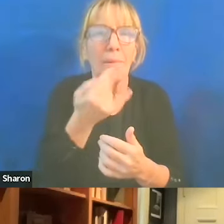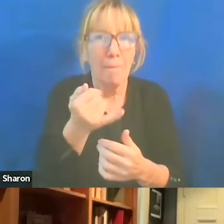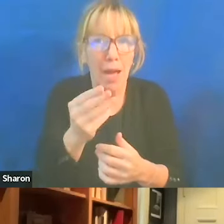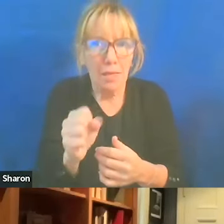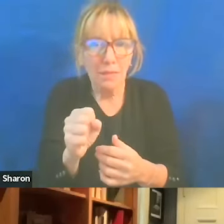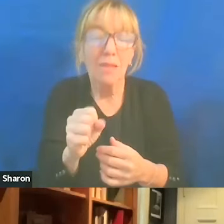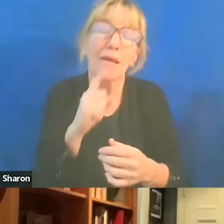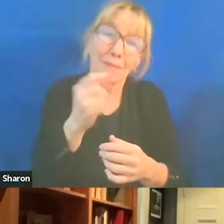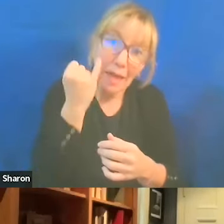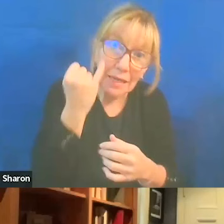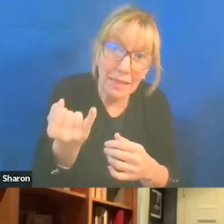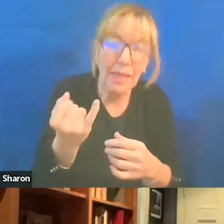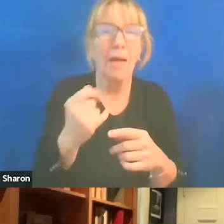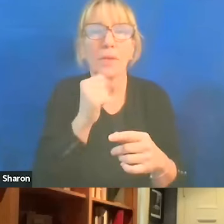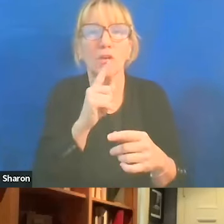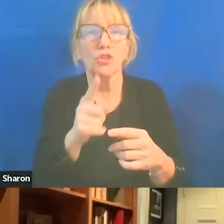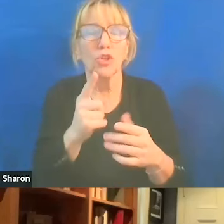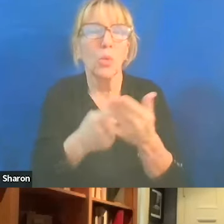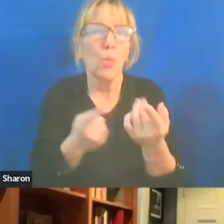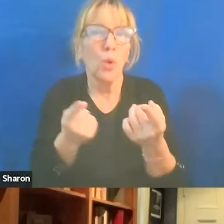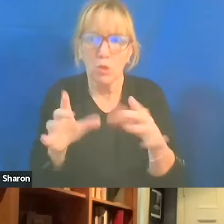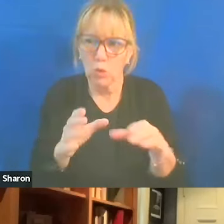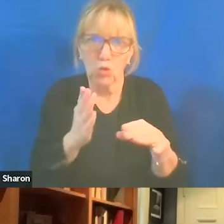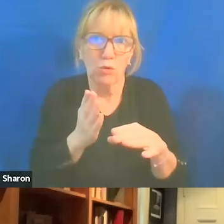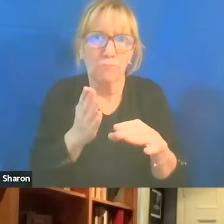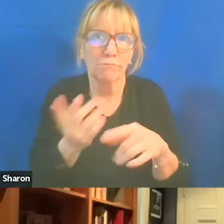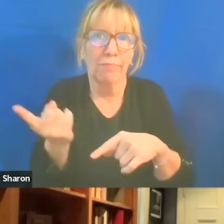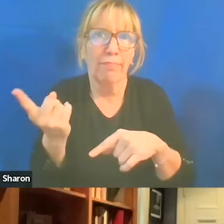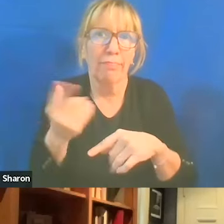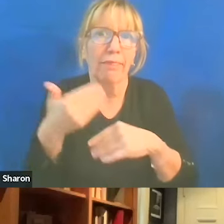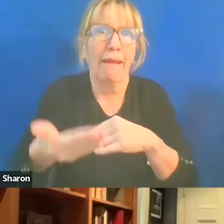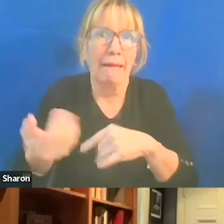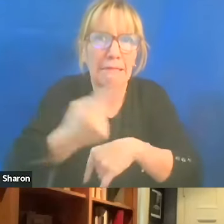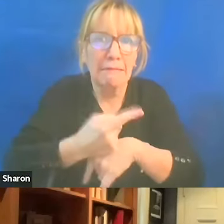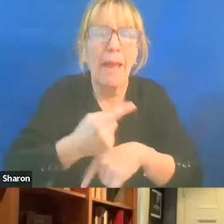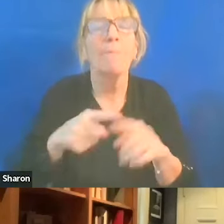I'm not sure what the plans are for the day after. But I've also seen the Biden administration,